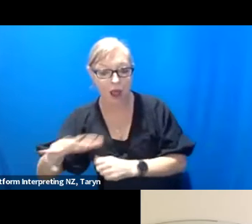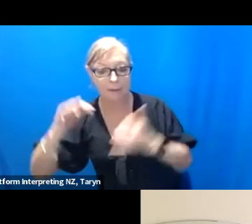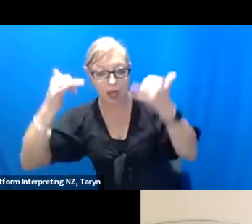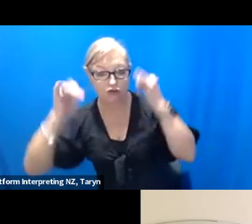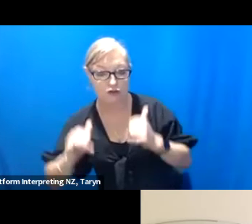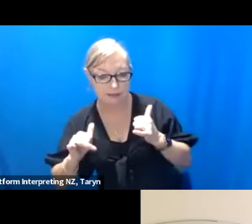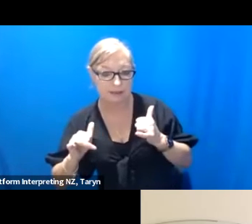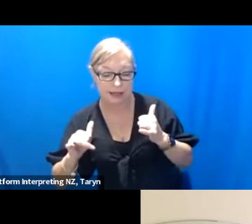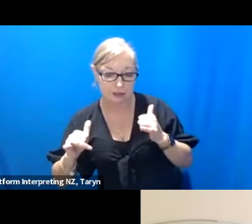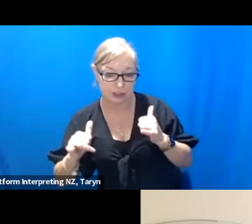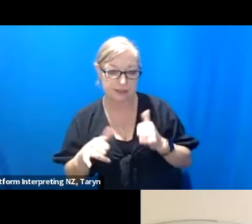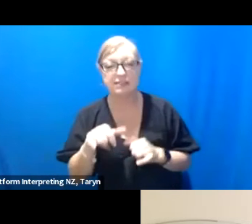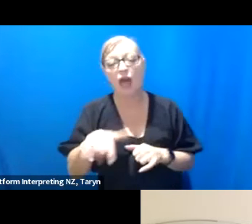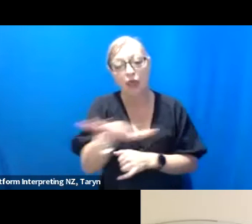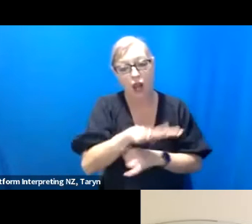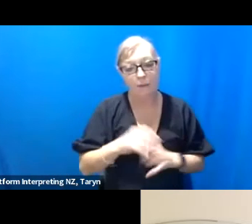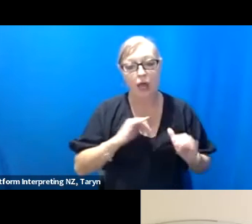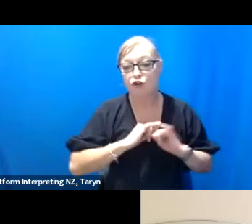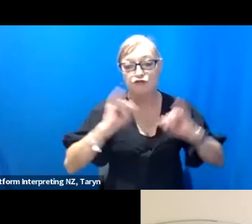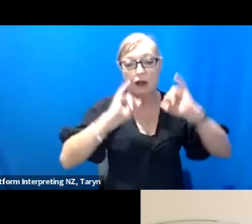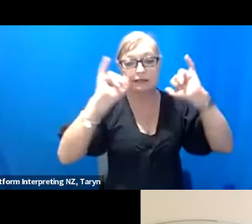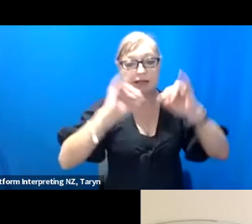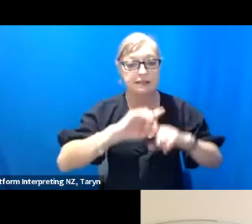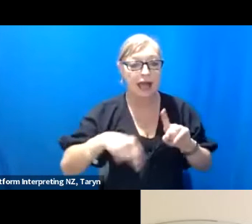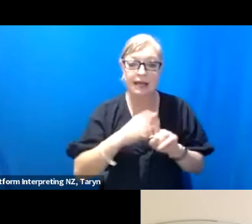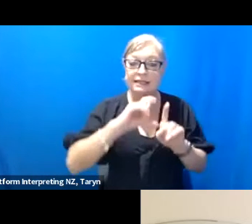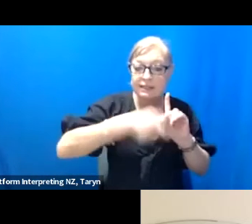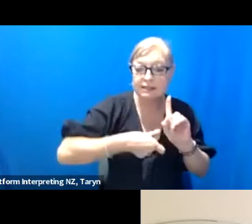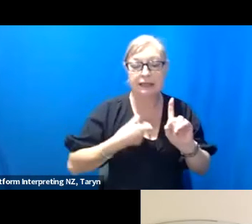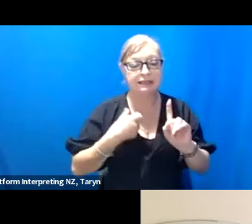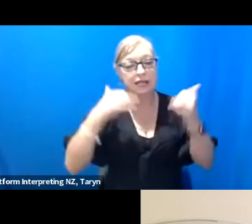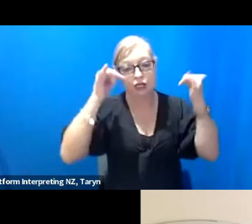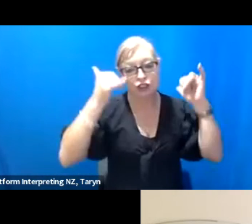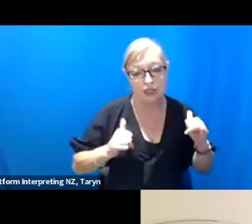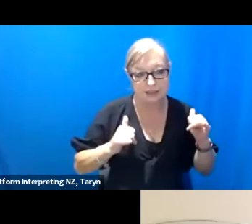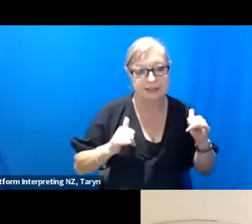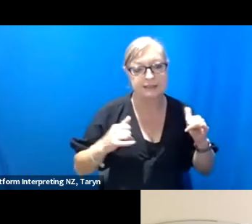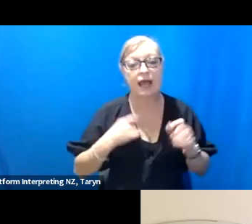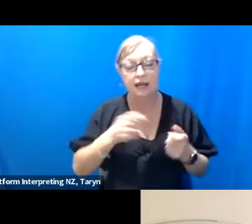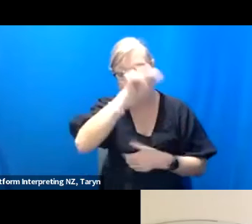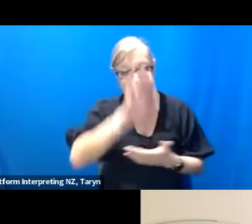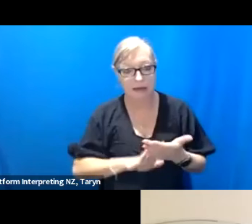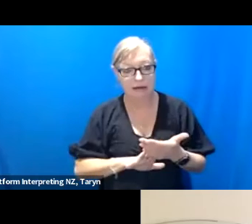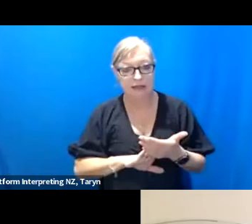and also a Disability Justice and experience, and emergency response. So she has a lot,